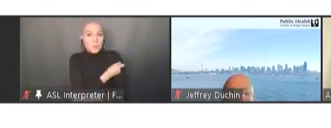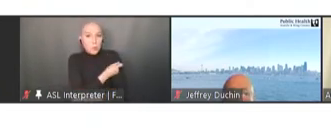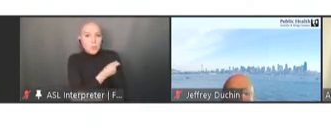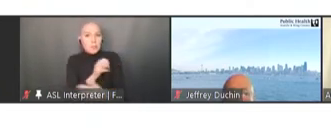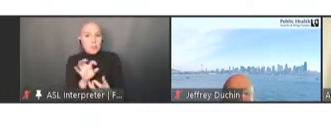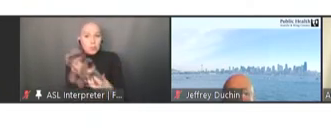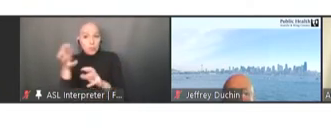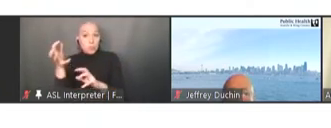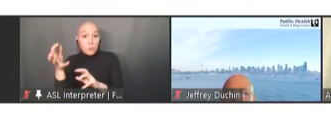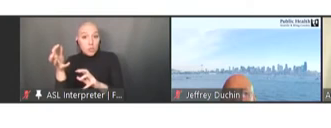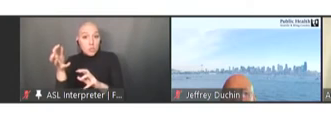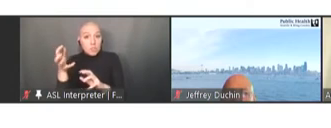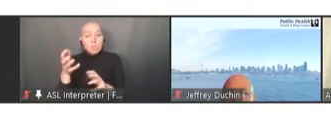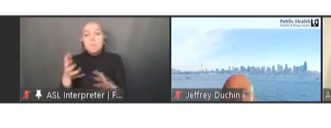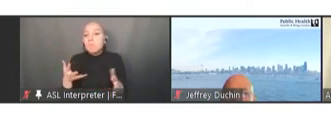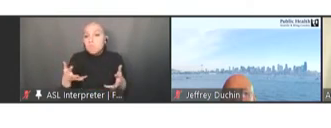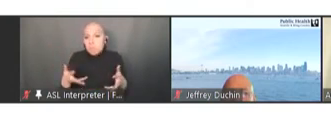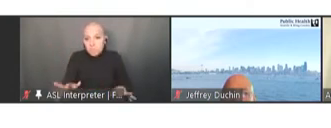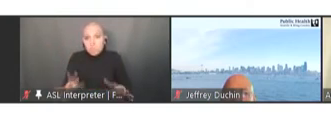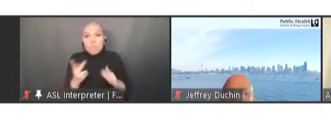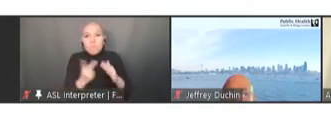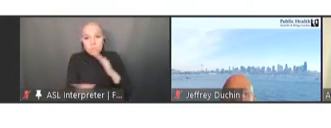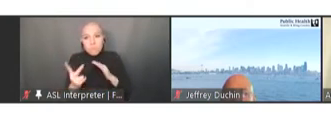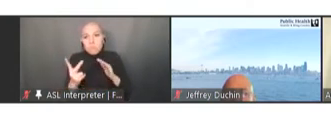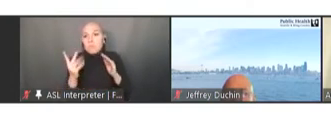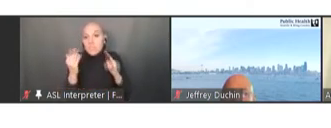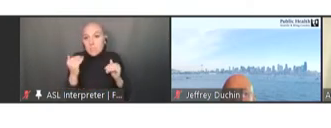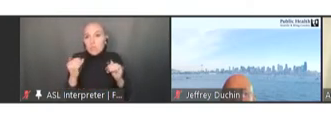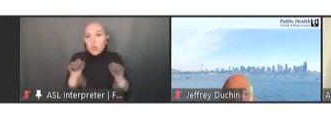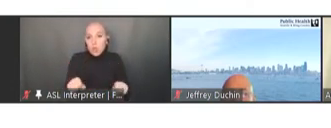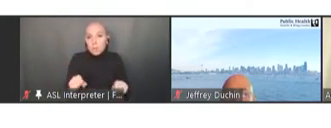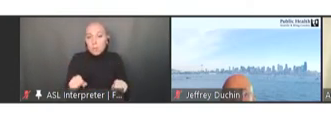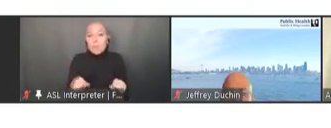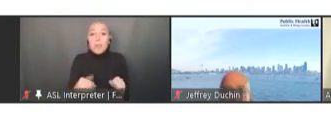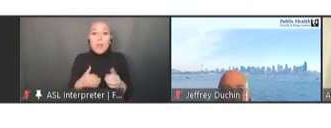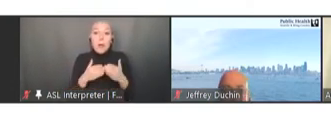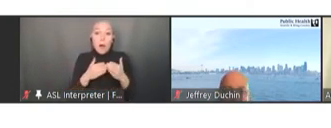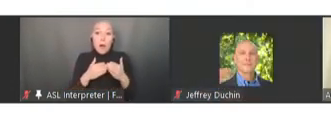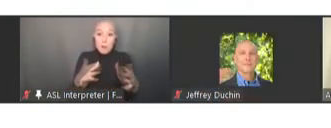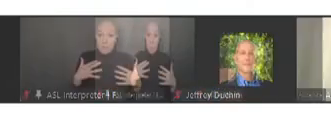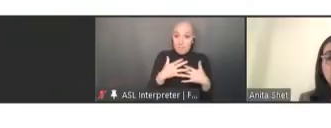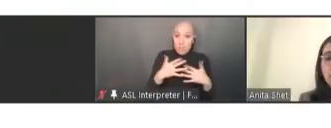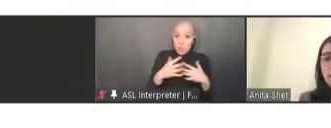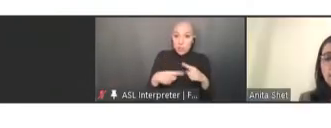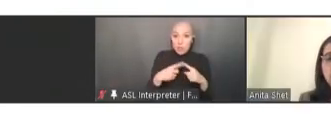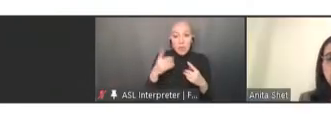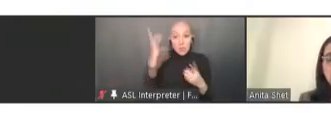expected. So, there was public fears about disease transmission, travel restrictions